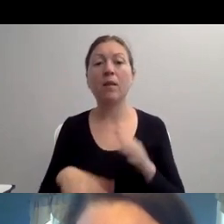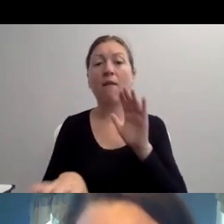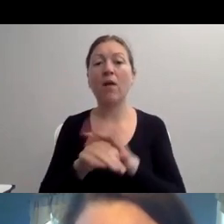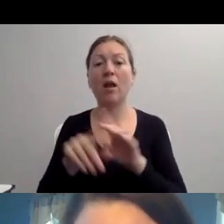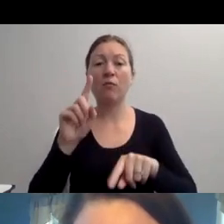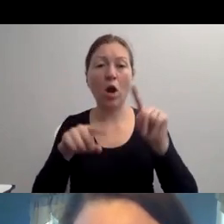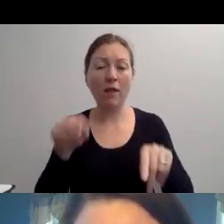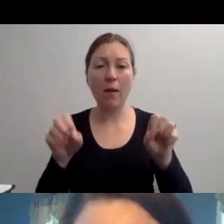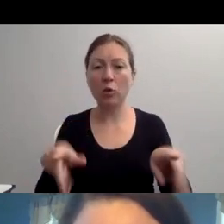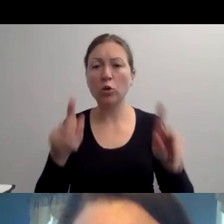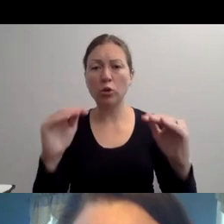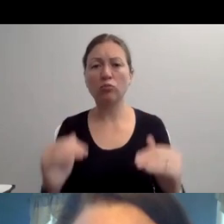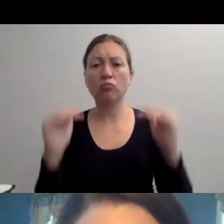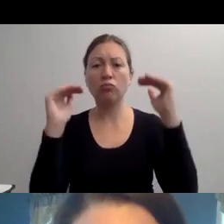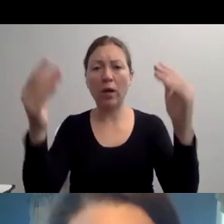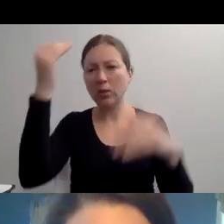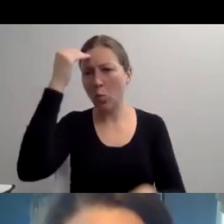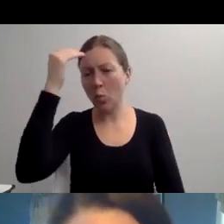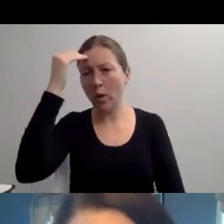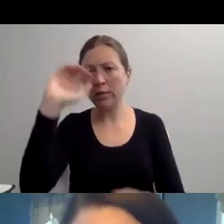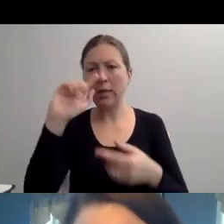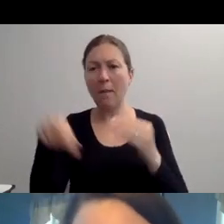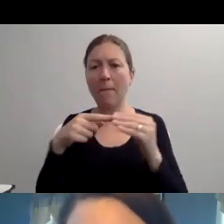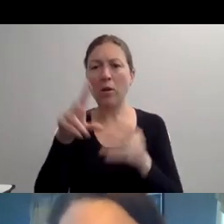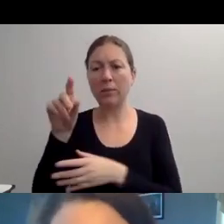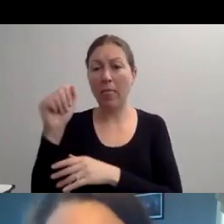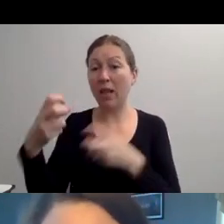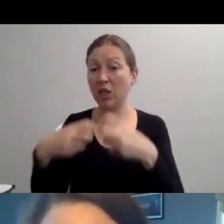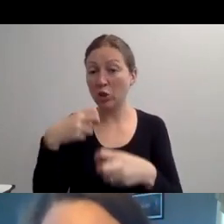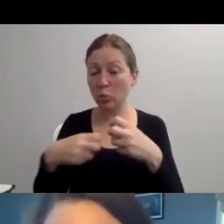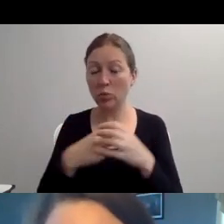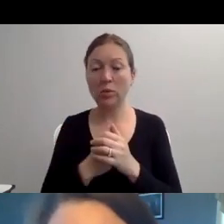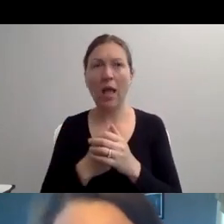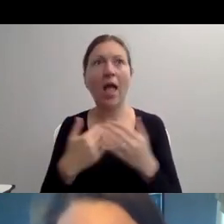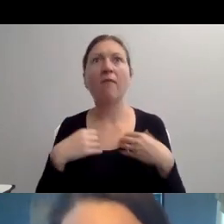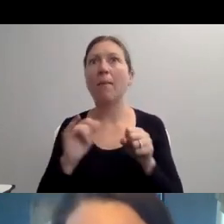"WE LOOK FORWARD TO FOLLOWING US AT OUR NEXT EVENT.